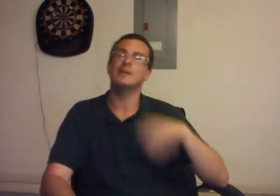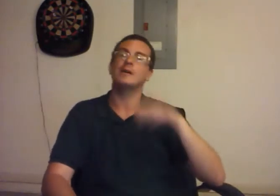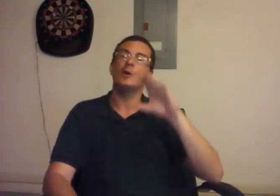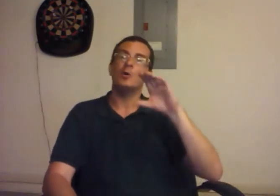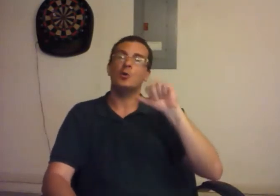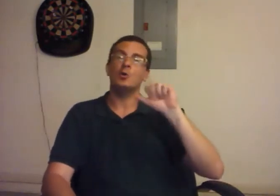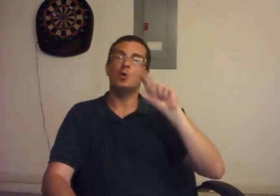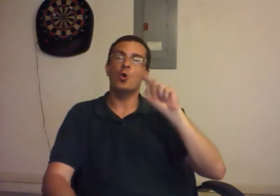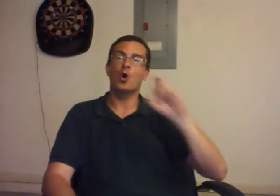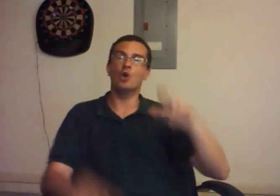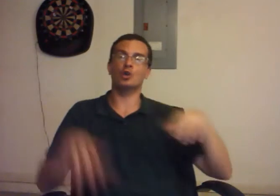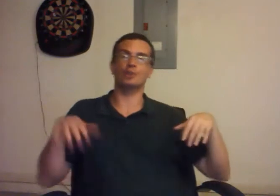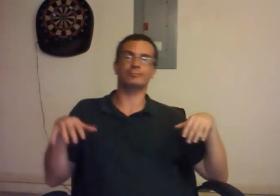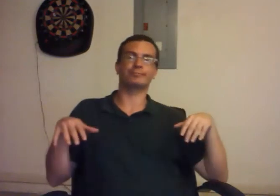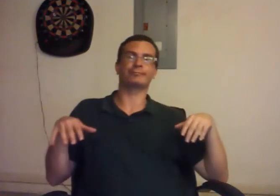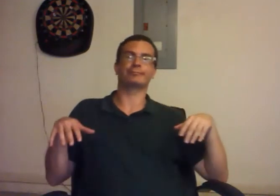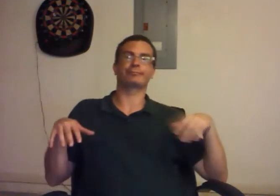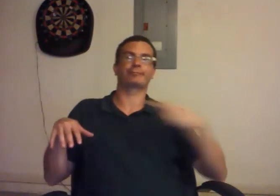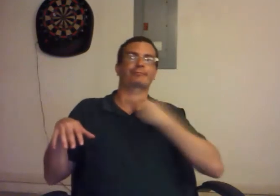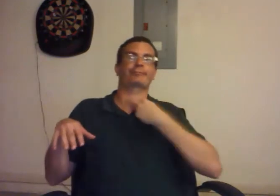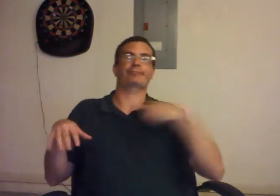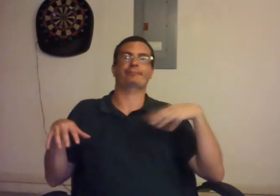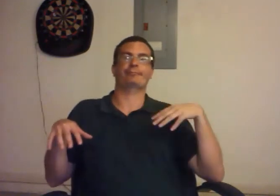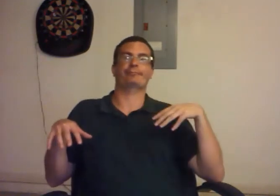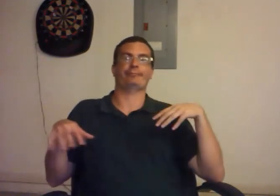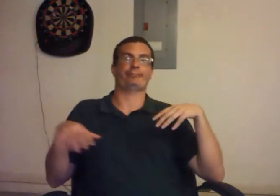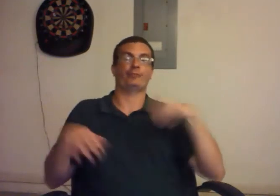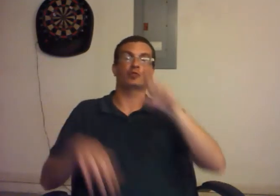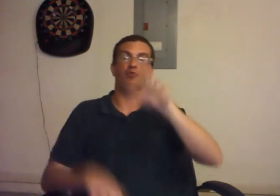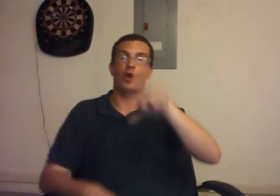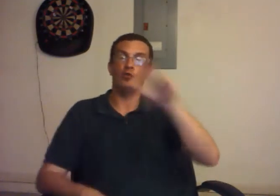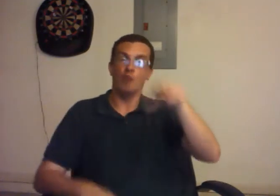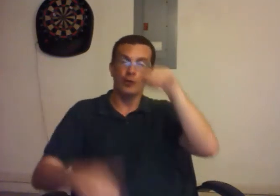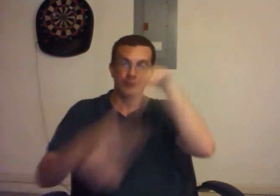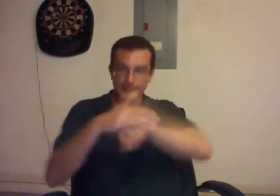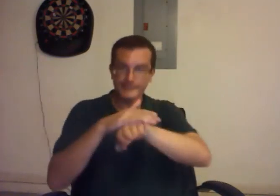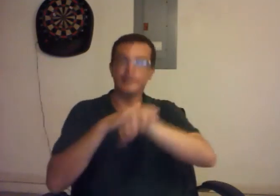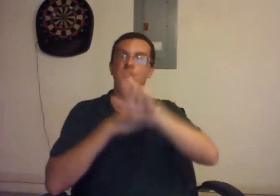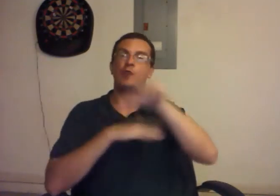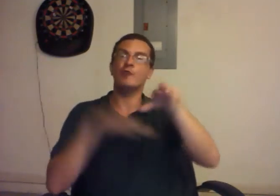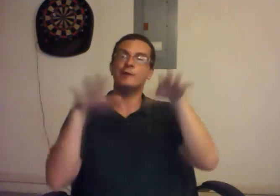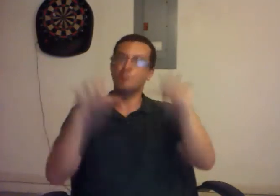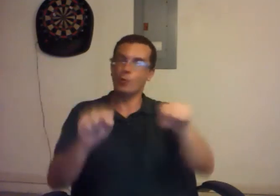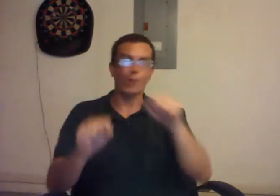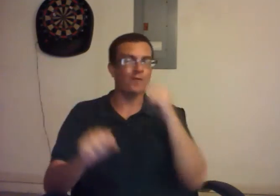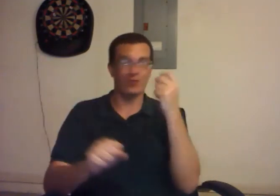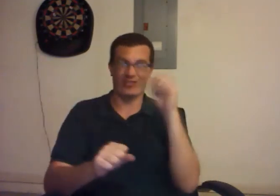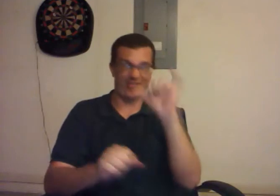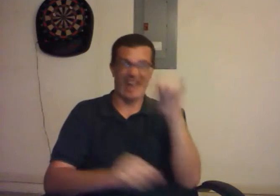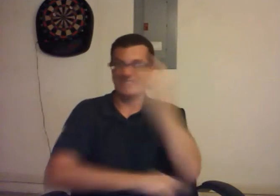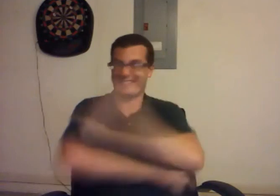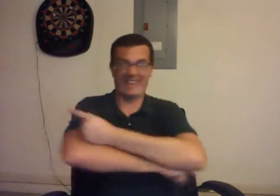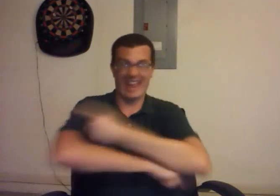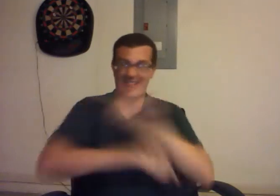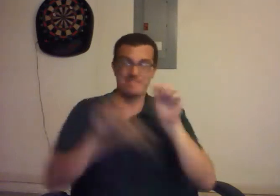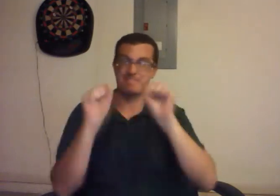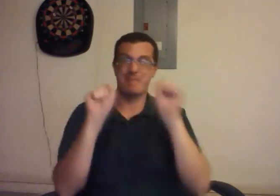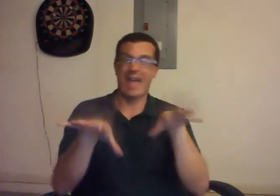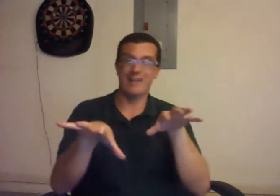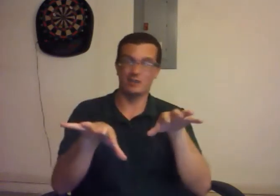Carter was unable to do anything and then Ronald Reagan came in, The day Ronald Reagan entered office, like magic, the hostages came home.